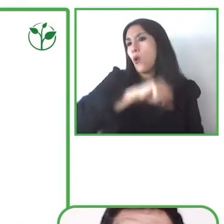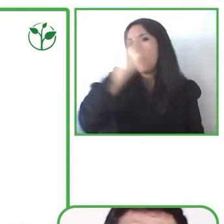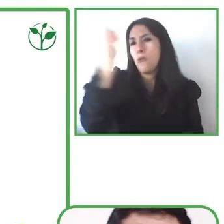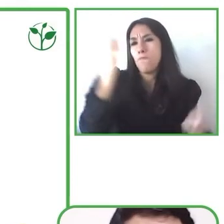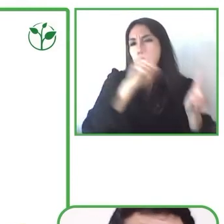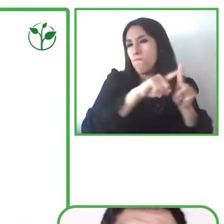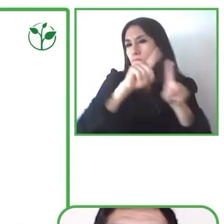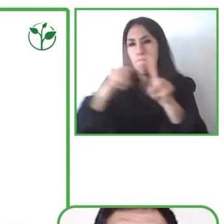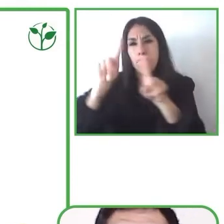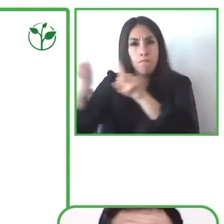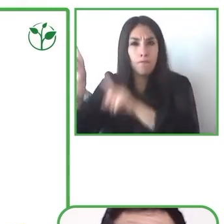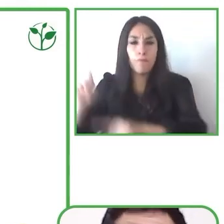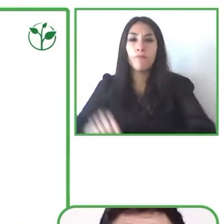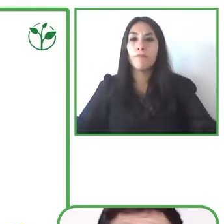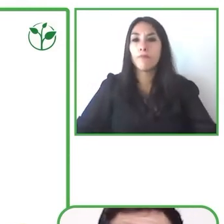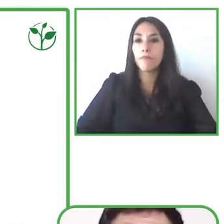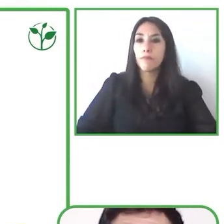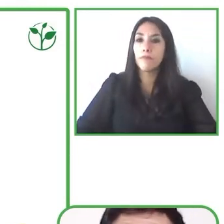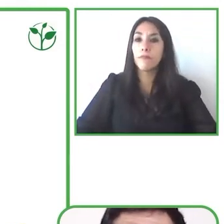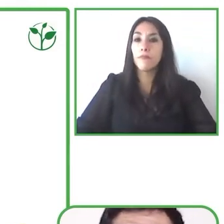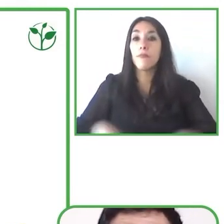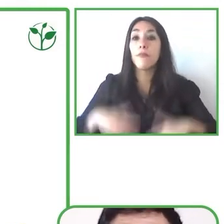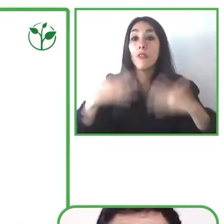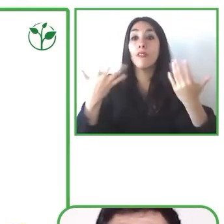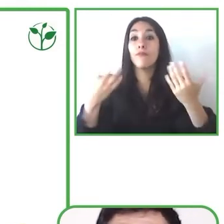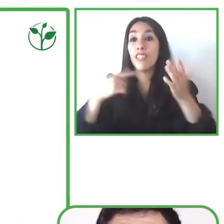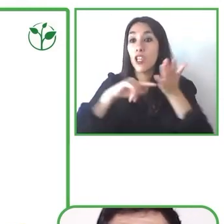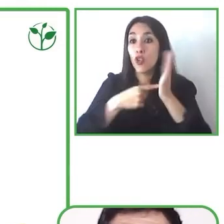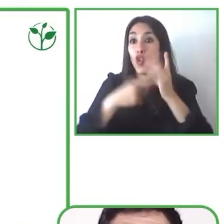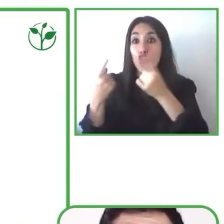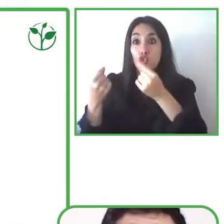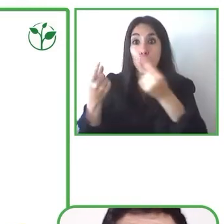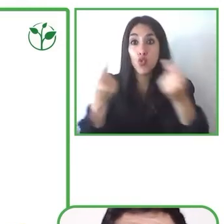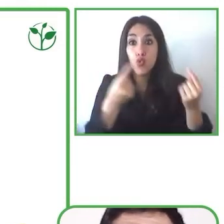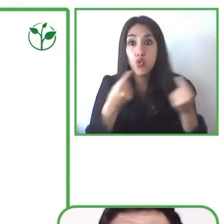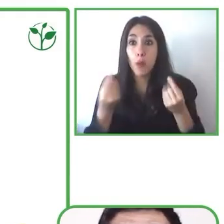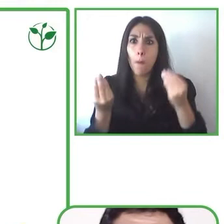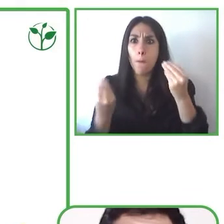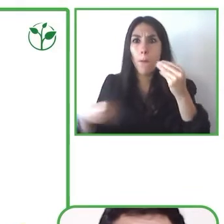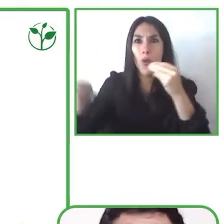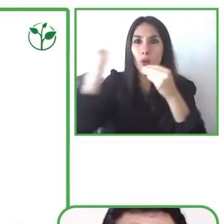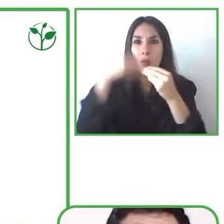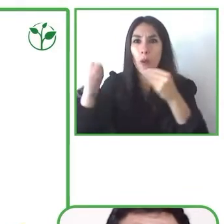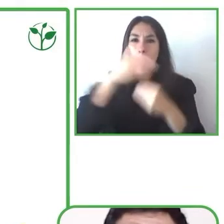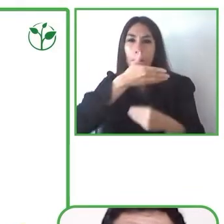possible. So we can have our tool in other languages we have the version